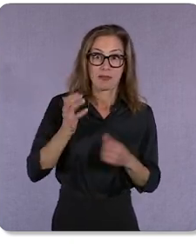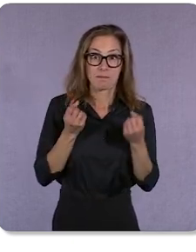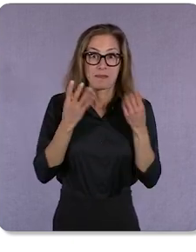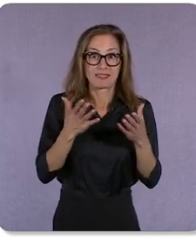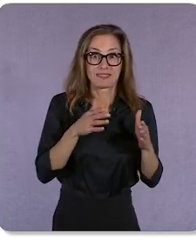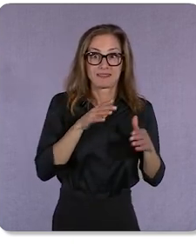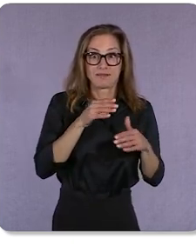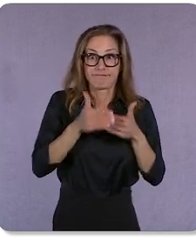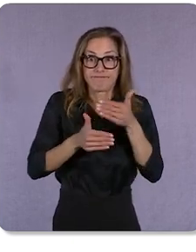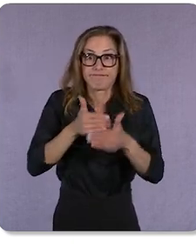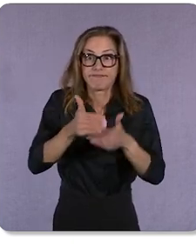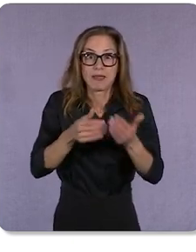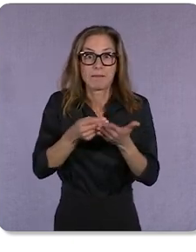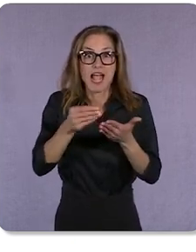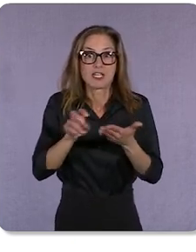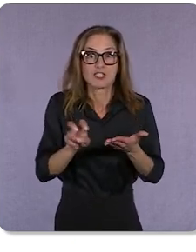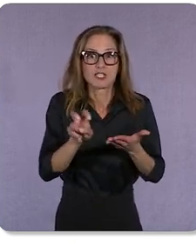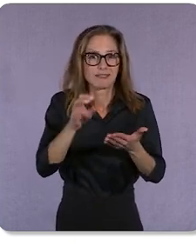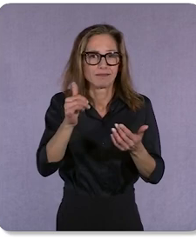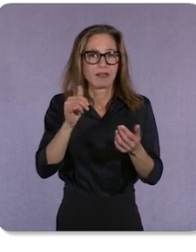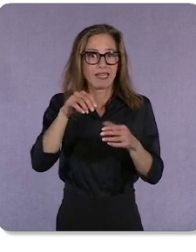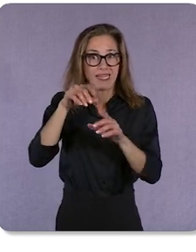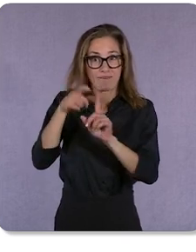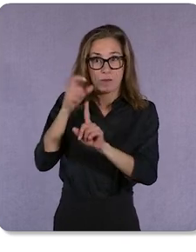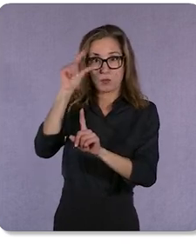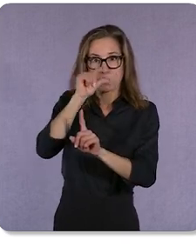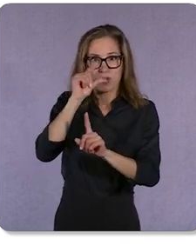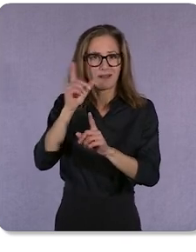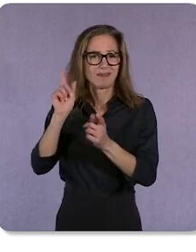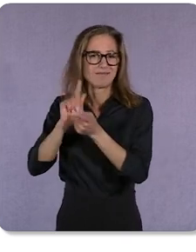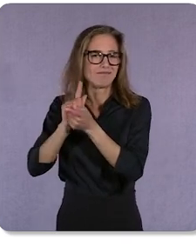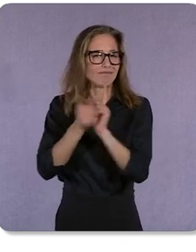Google to your site is now transformed into just a few simple clicks.